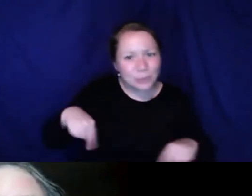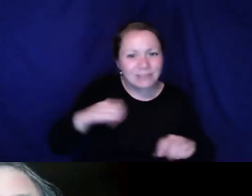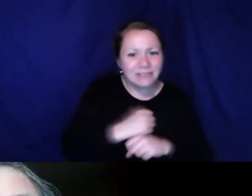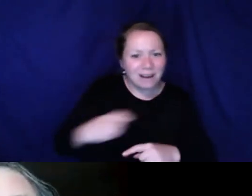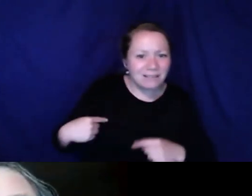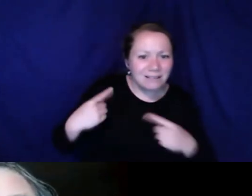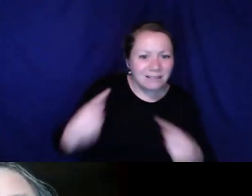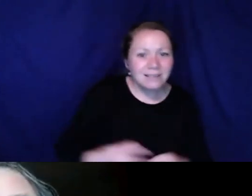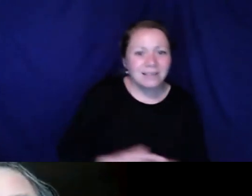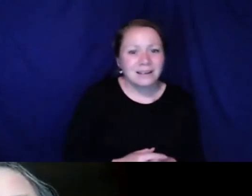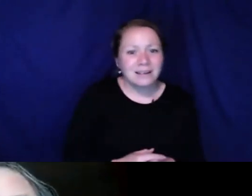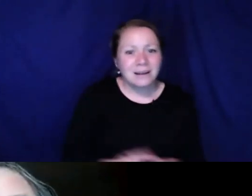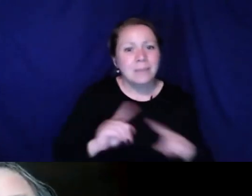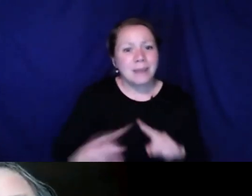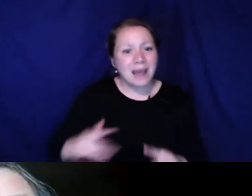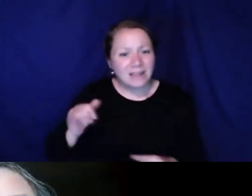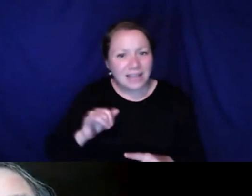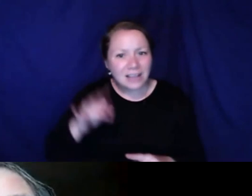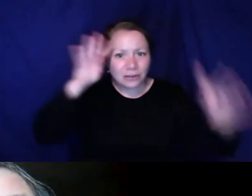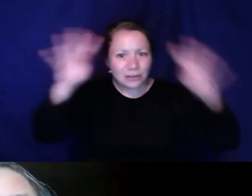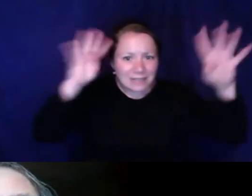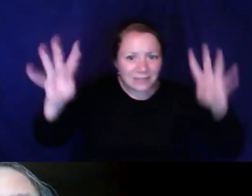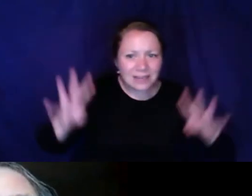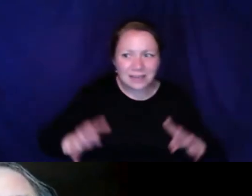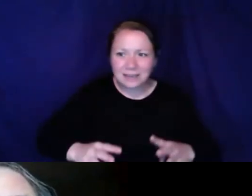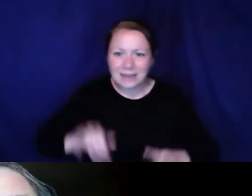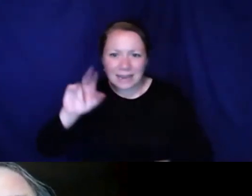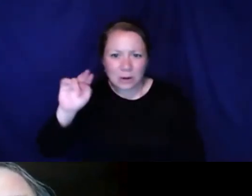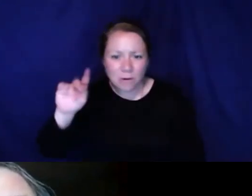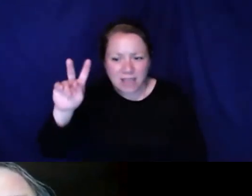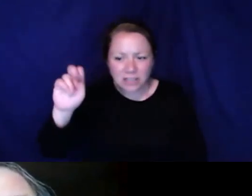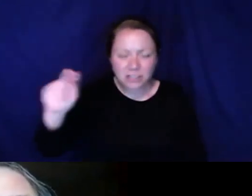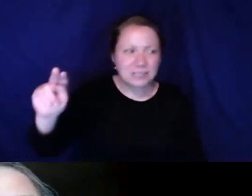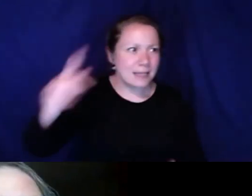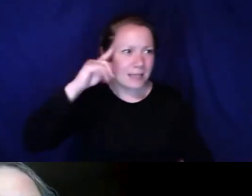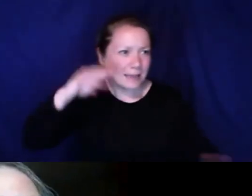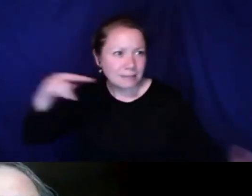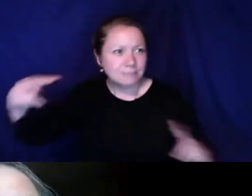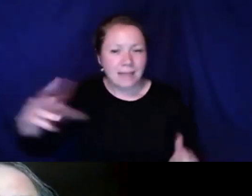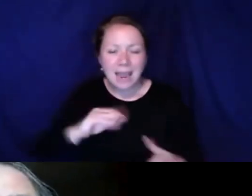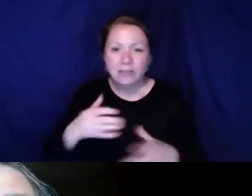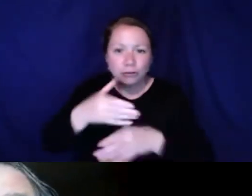calling for already happened and they were not still having to fight the same battles that we fought over the years but I feel like the